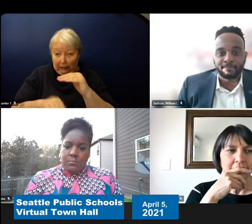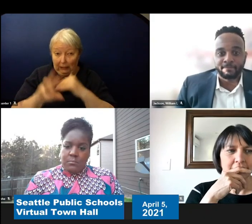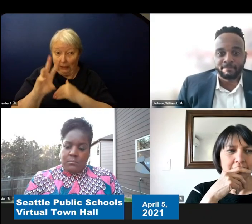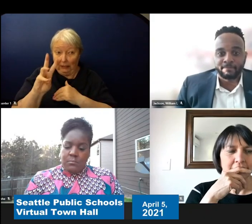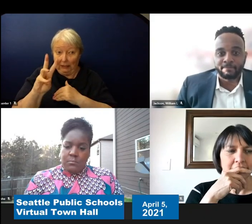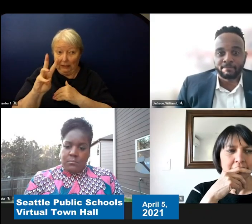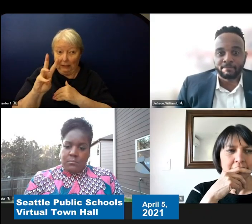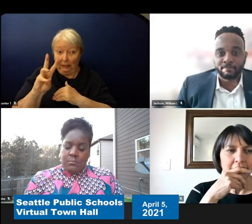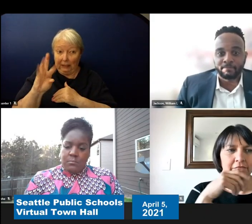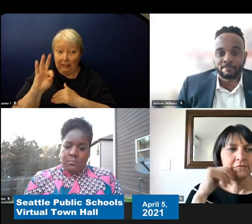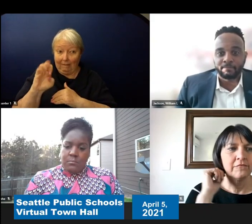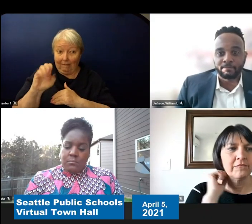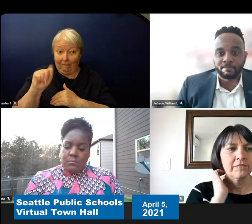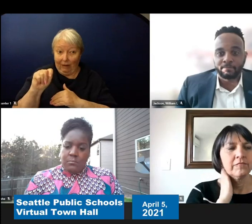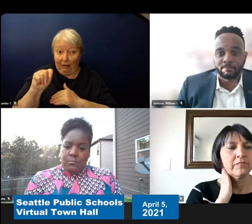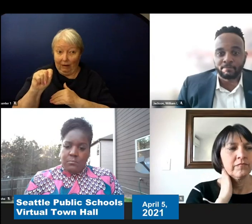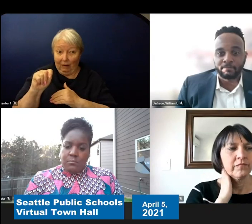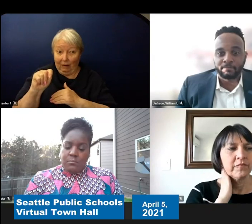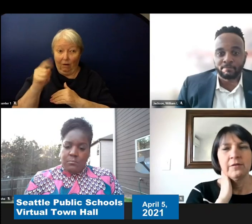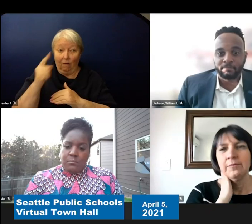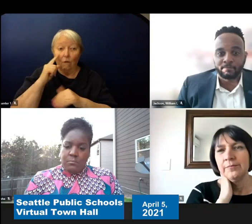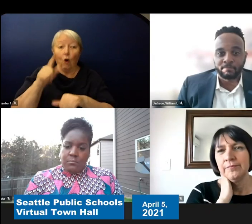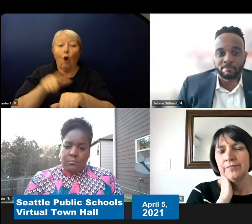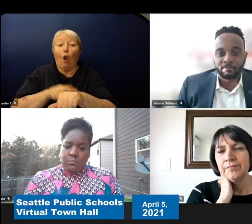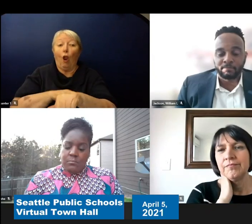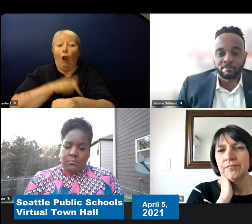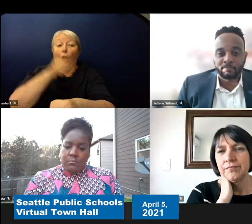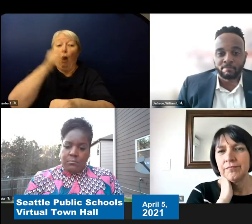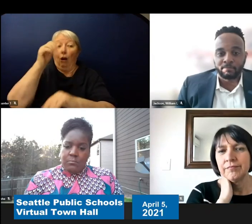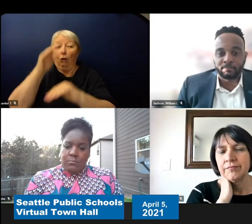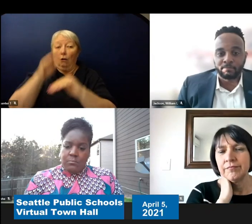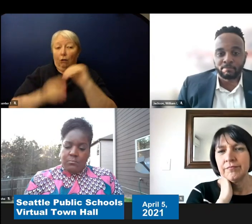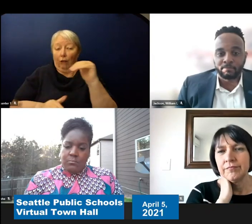in maintaining the 6-feet rule would help us in that contact